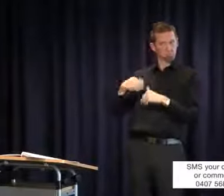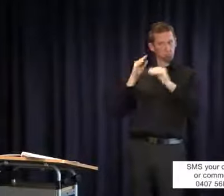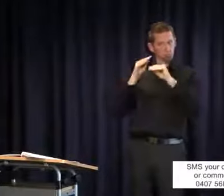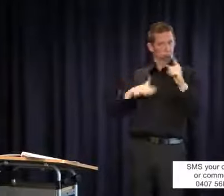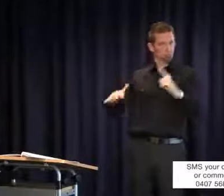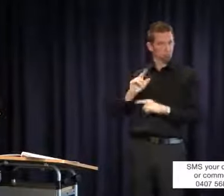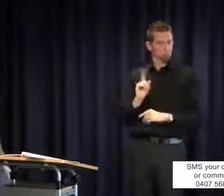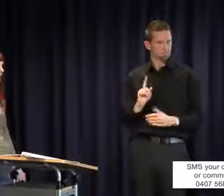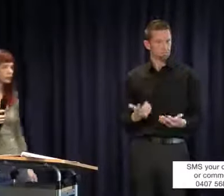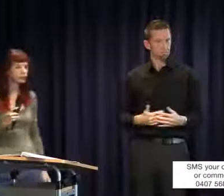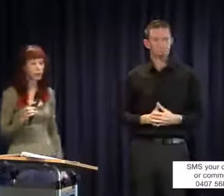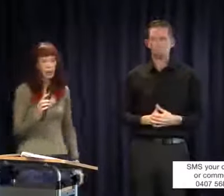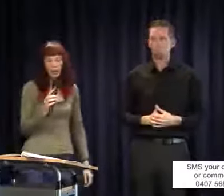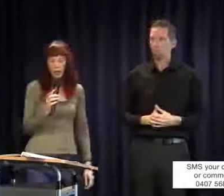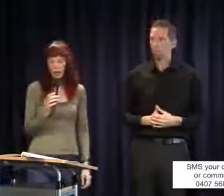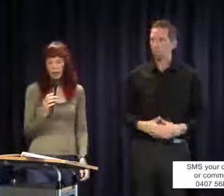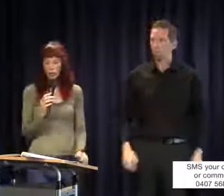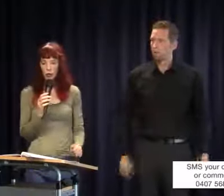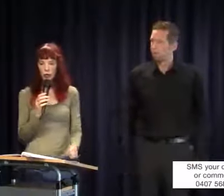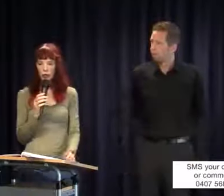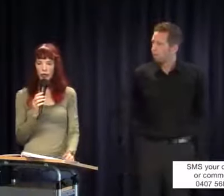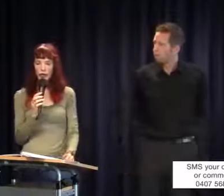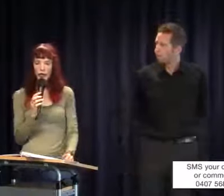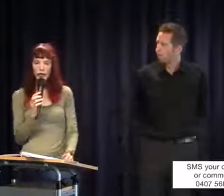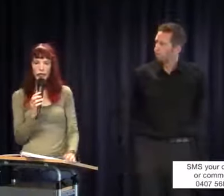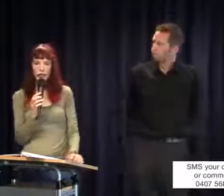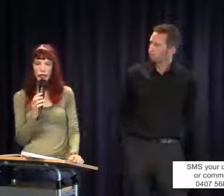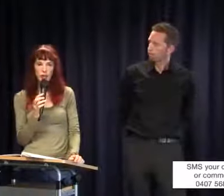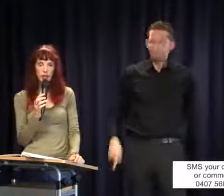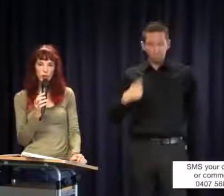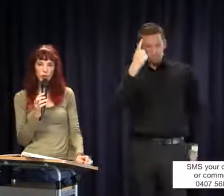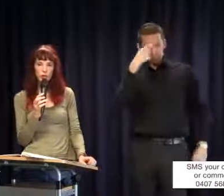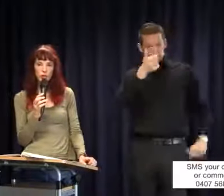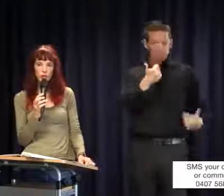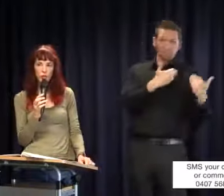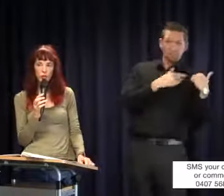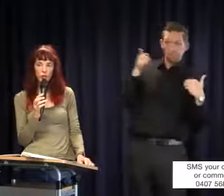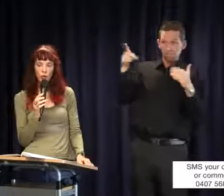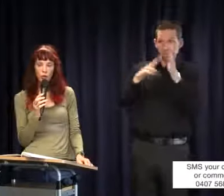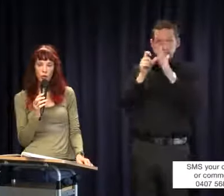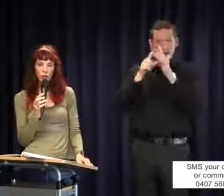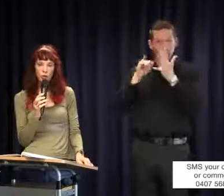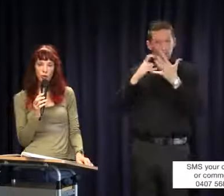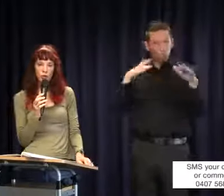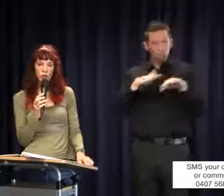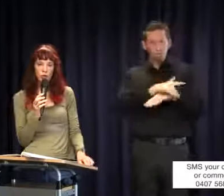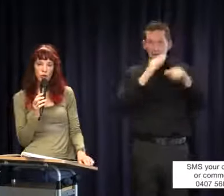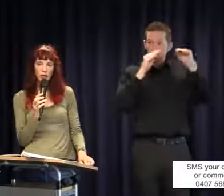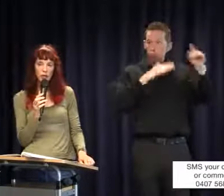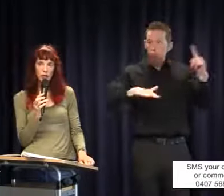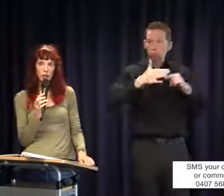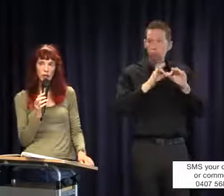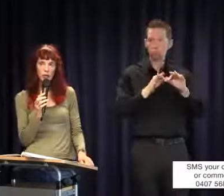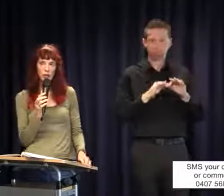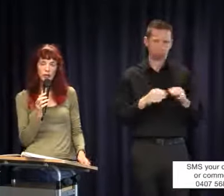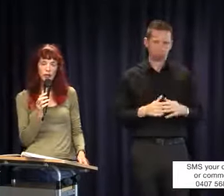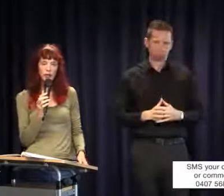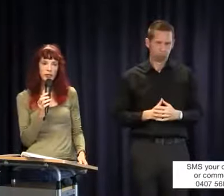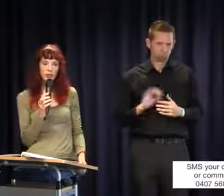Look, I don't think you can count on the NDIS to address this issue. I think when the NDIS